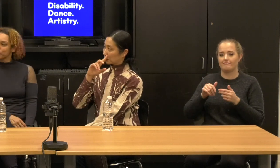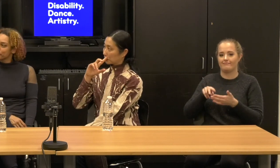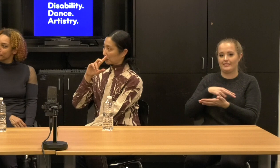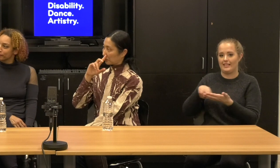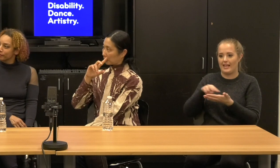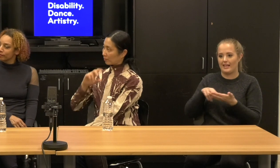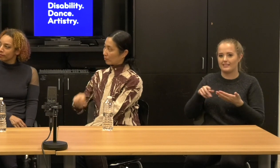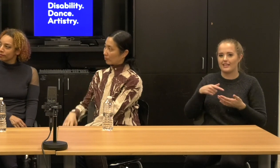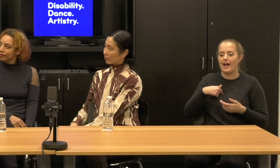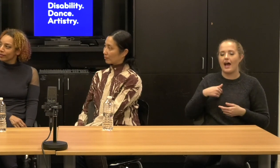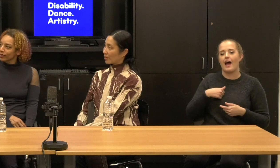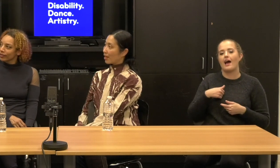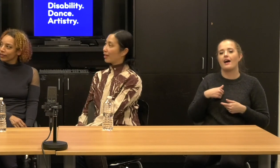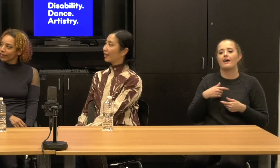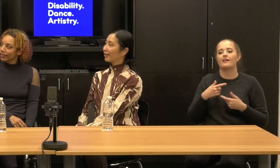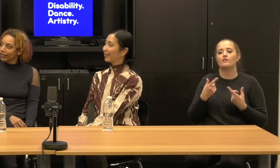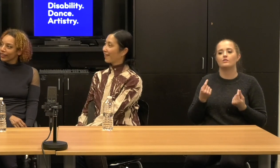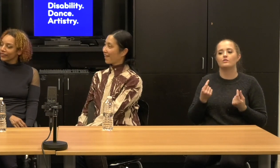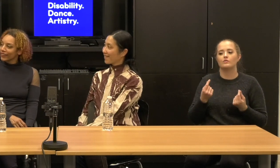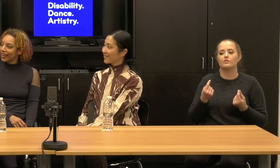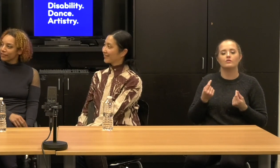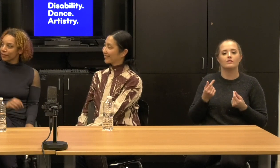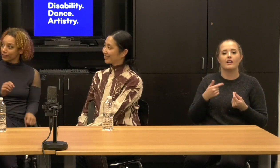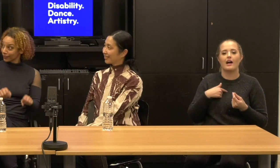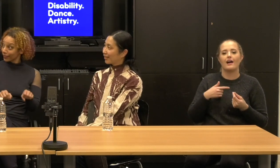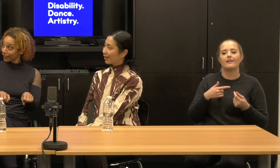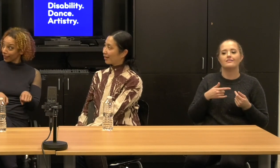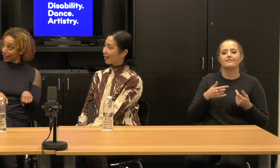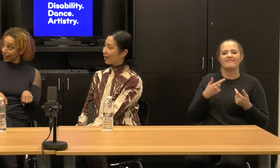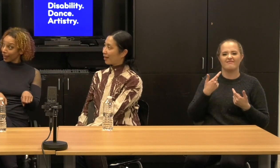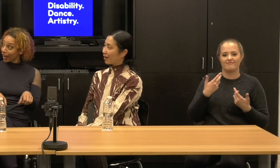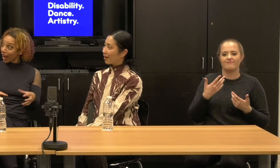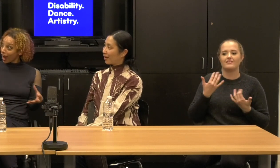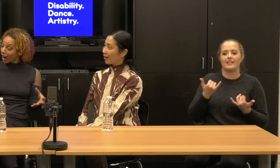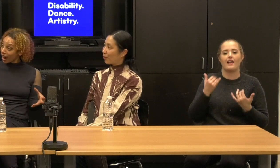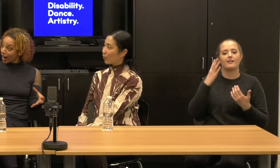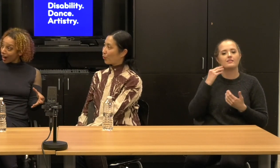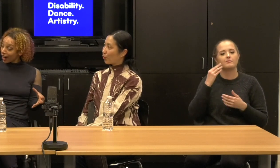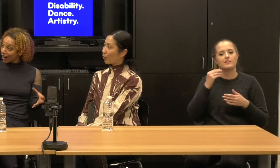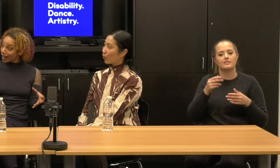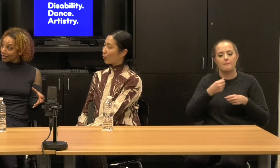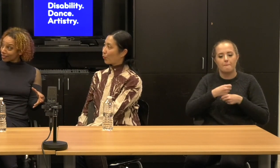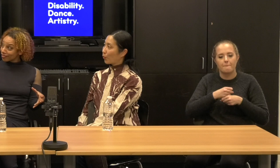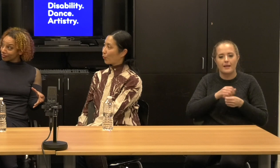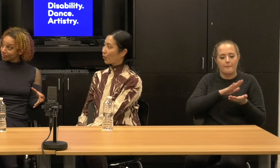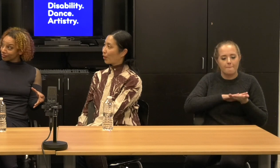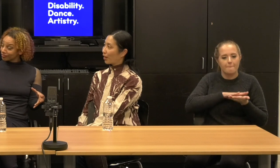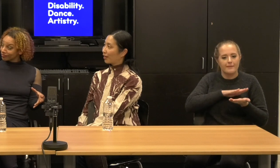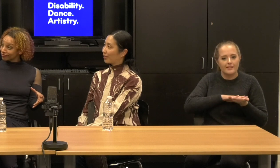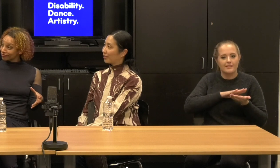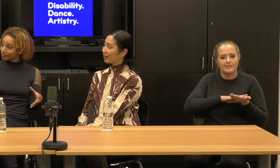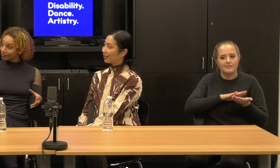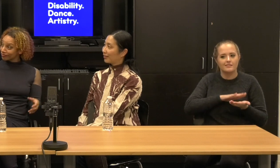I'm like Whoa, like a with the sound because Brooklyn clubs sound is like all these metallic